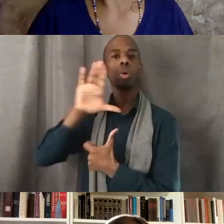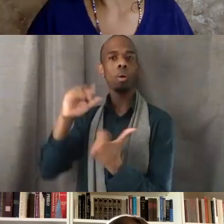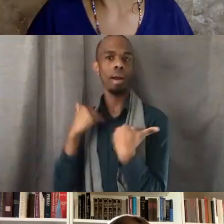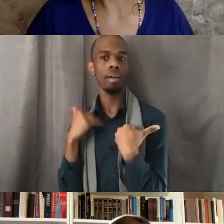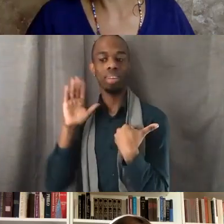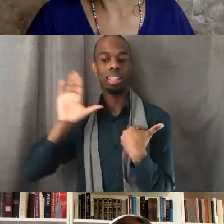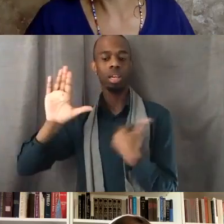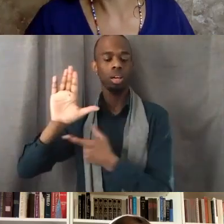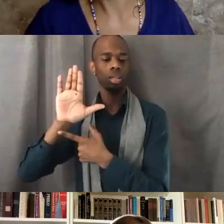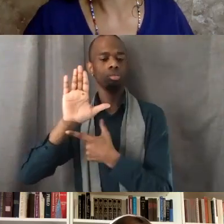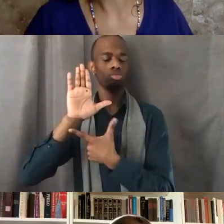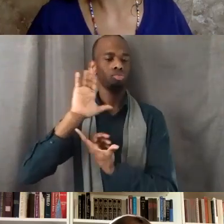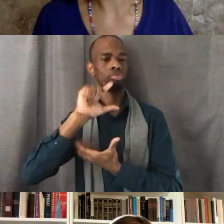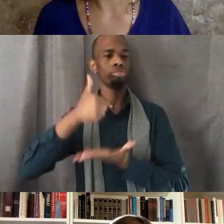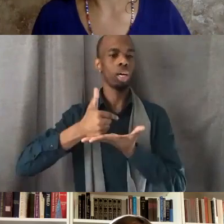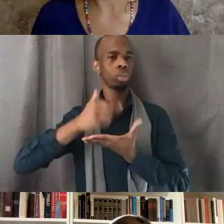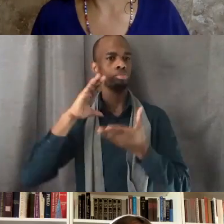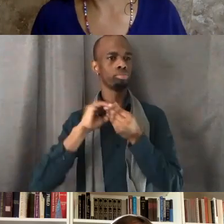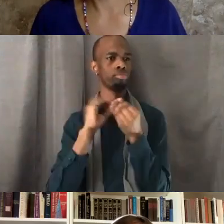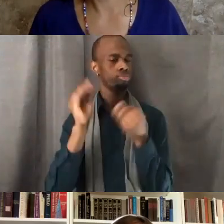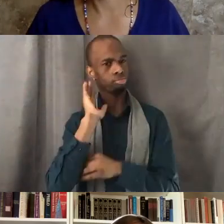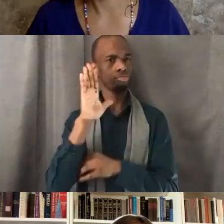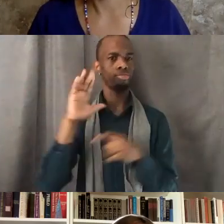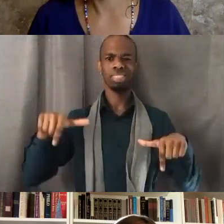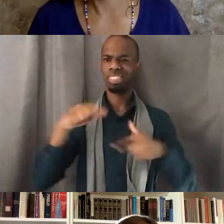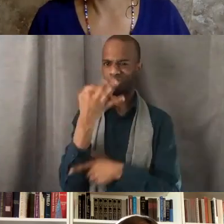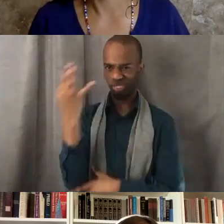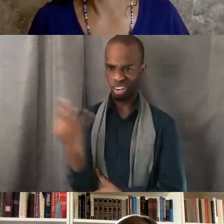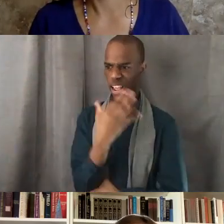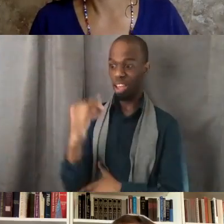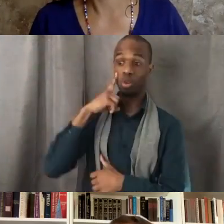and they were for the first time in history going to allow